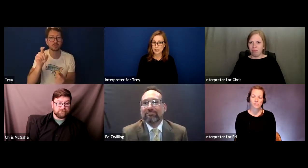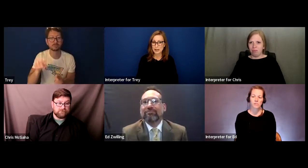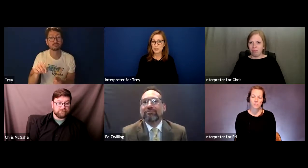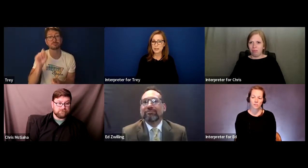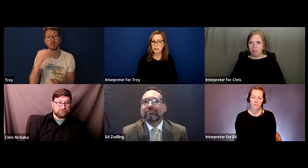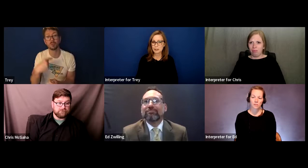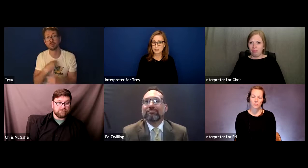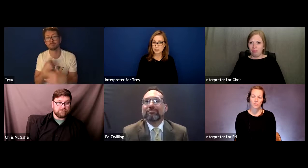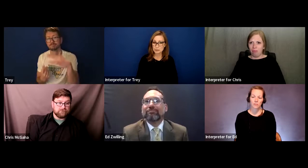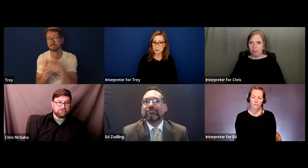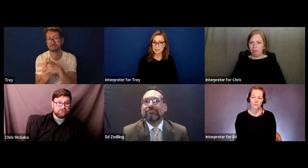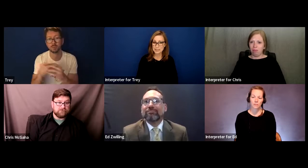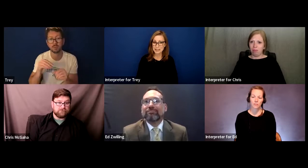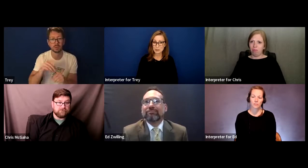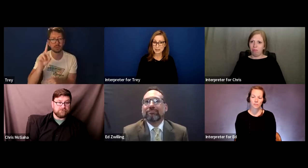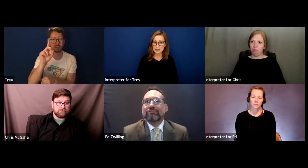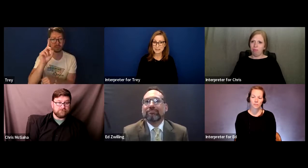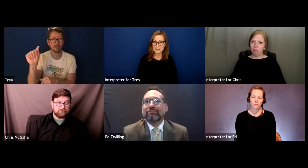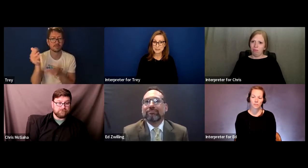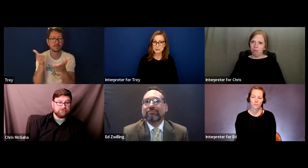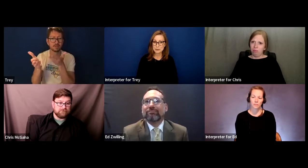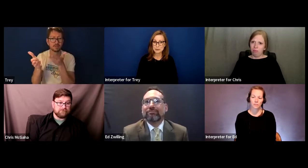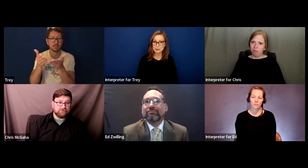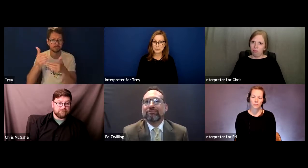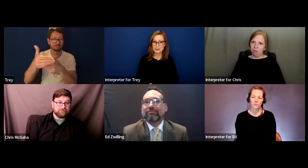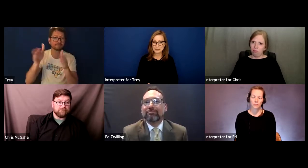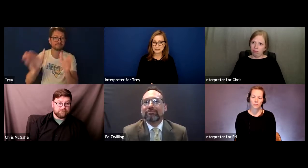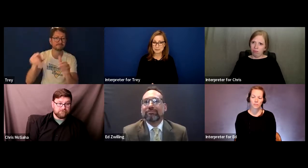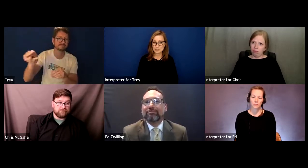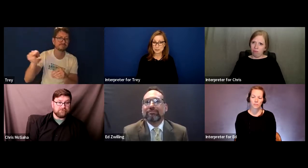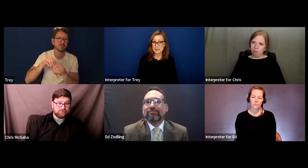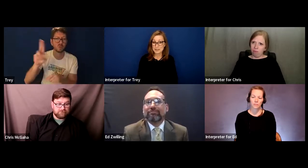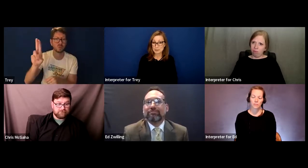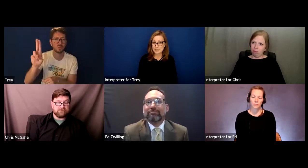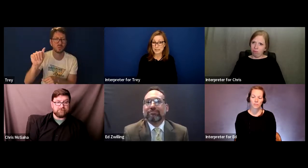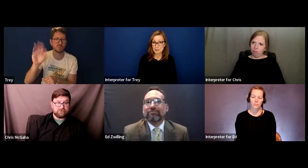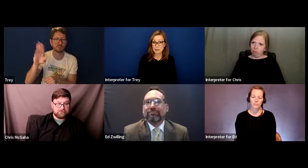And I want to encourage each of you as a take away, to share as that was a take away for